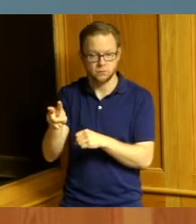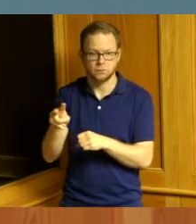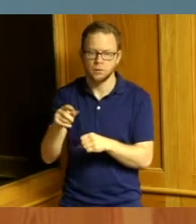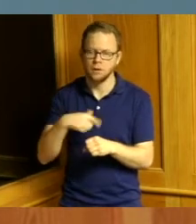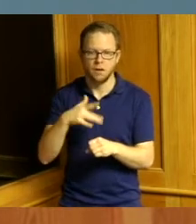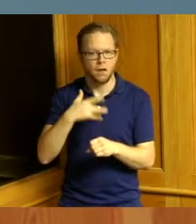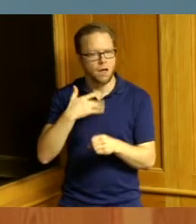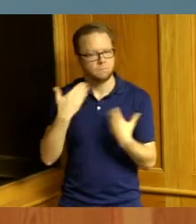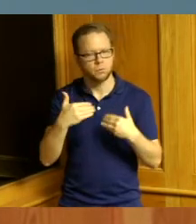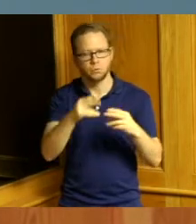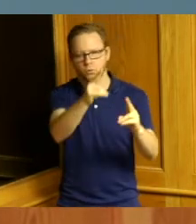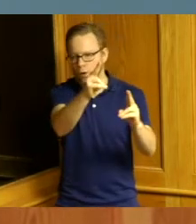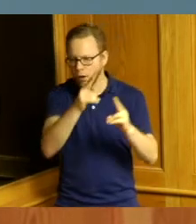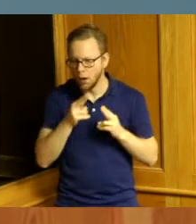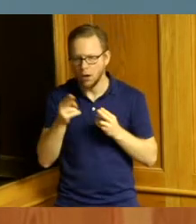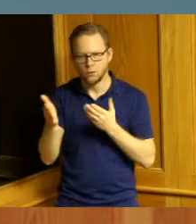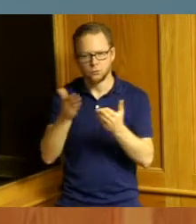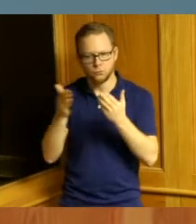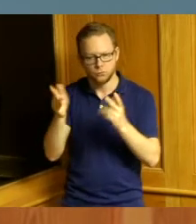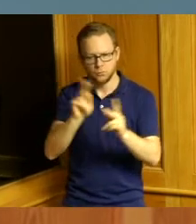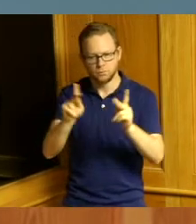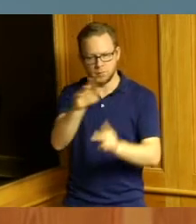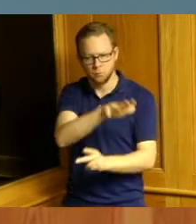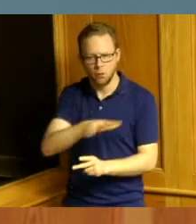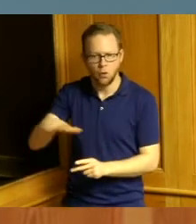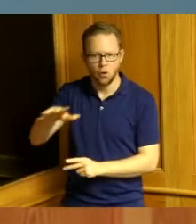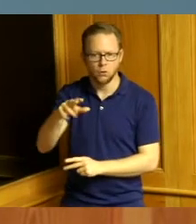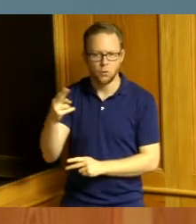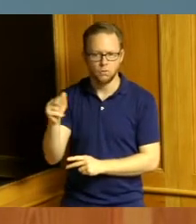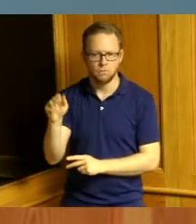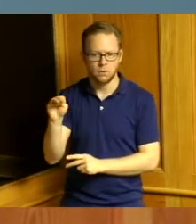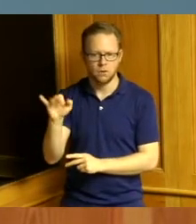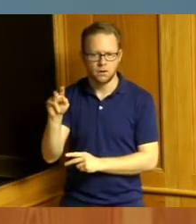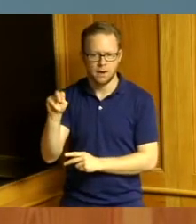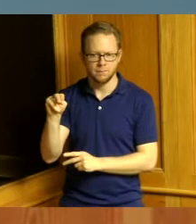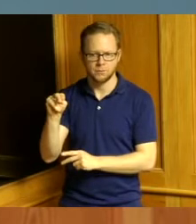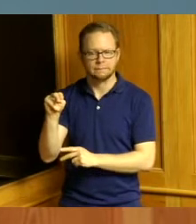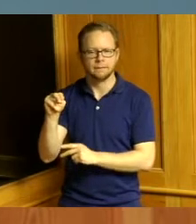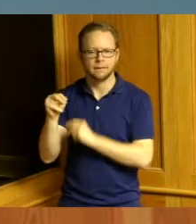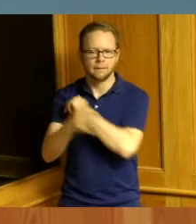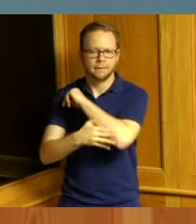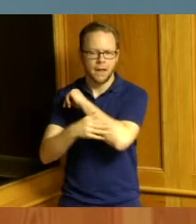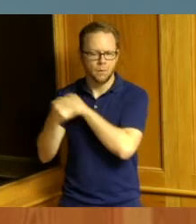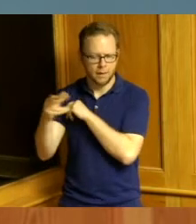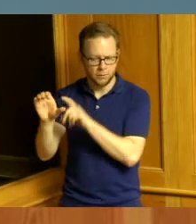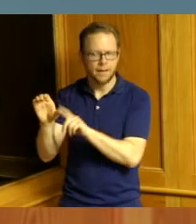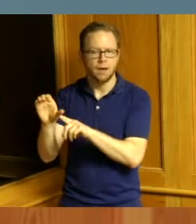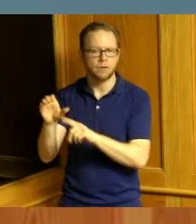the citizens of Hamilton County this is my fourth year on the Commission second year as President of